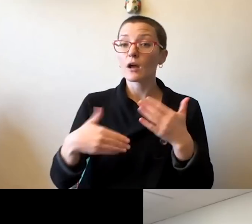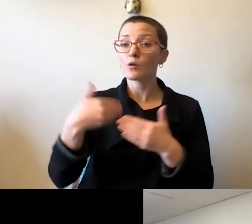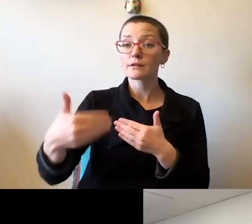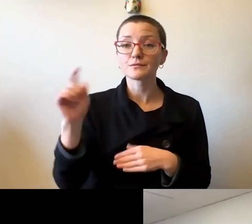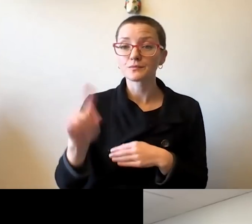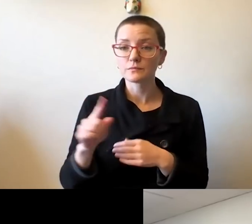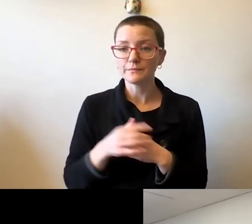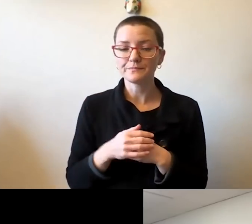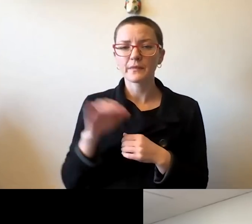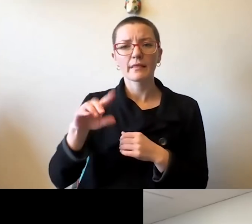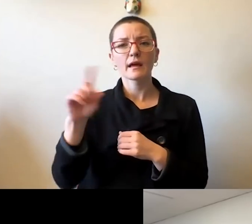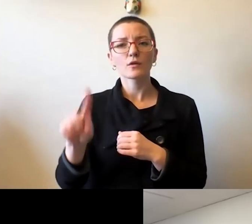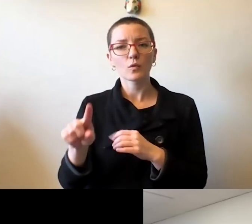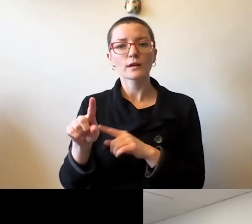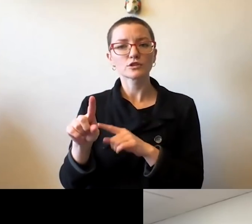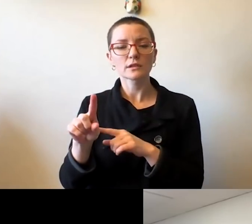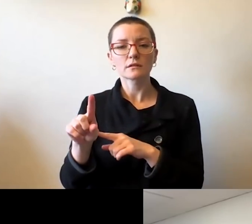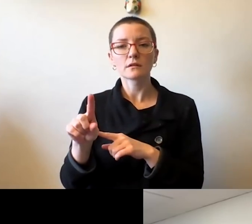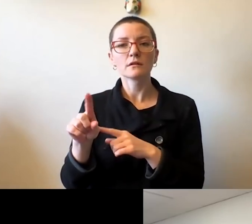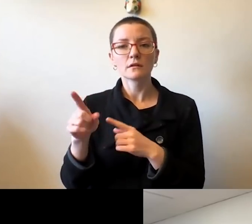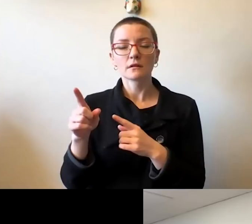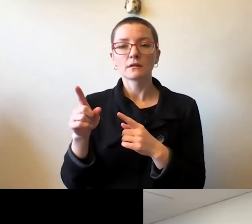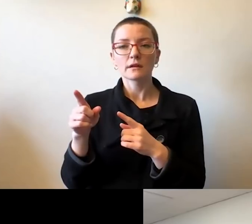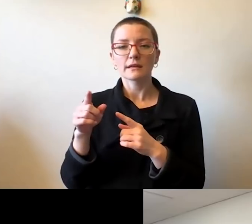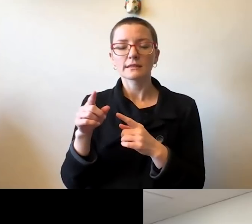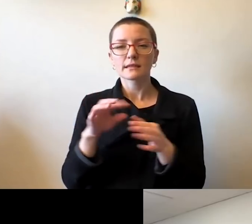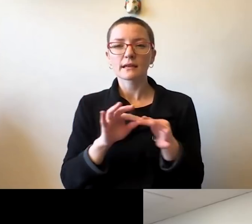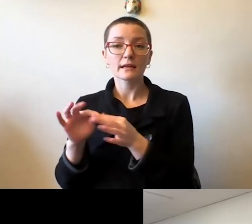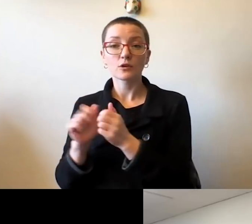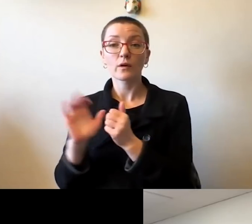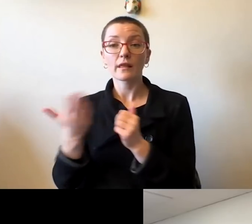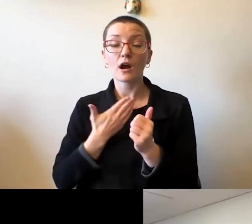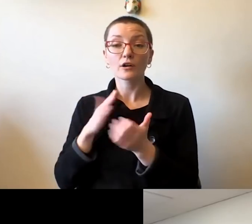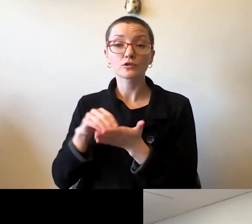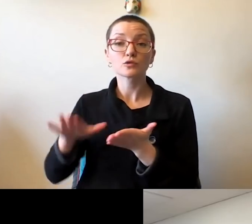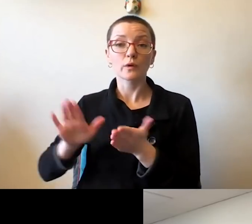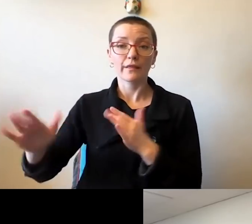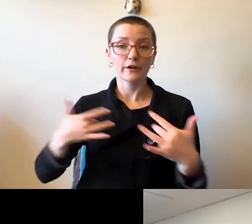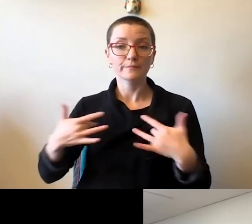that is of significant interest to our students. Last semester, we offered the option